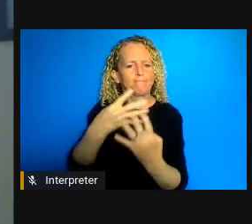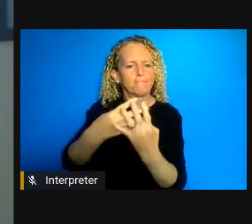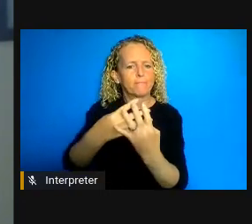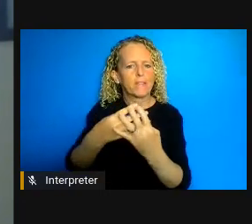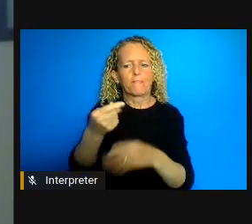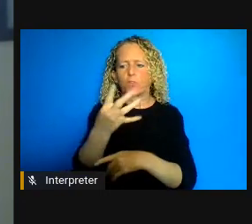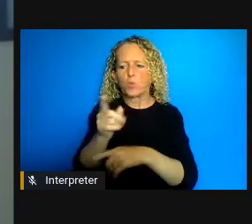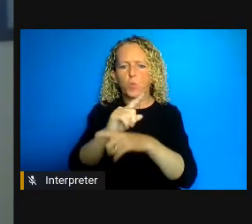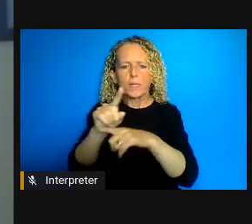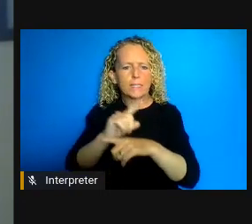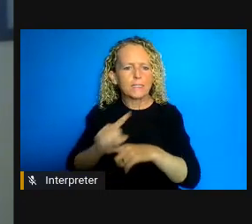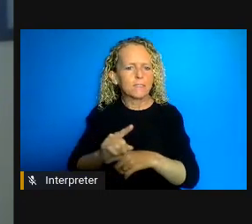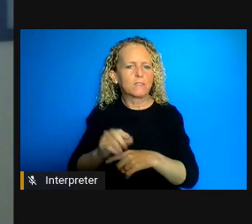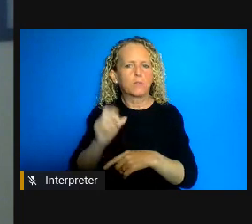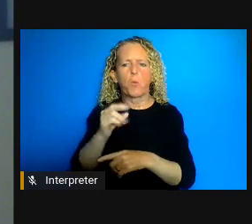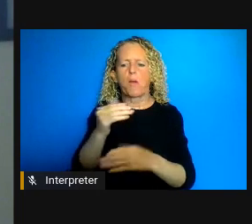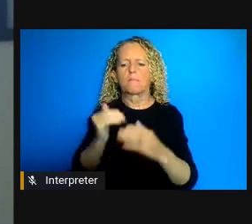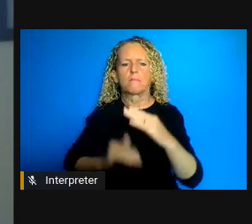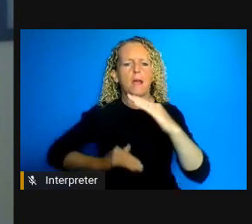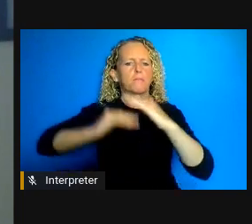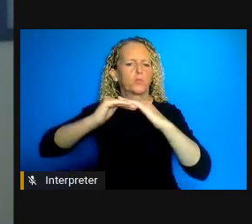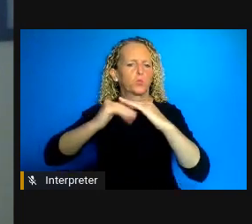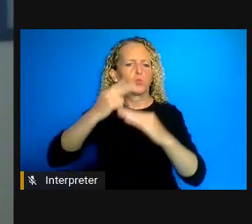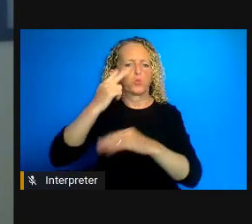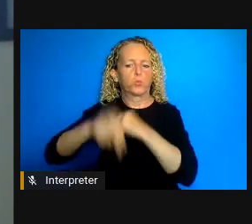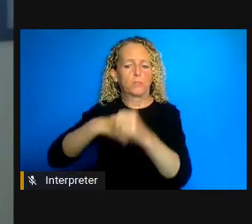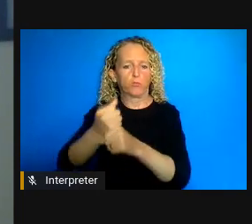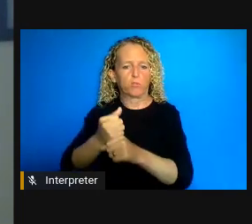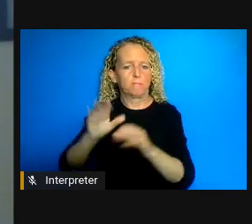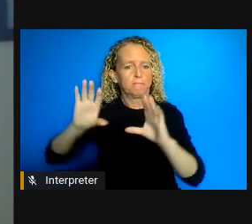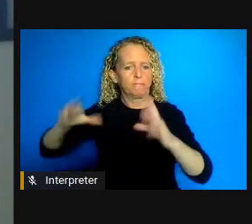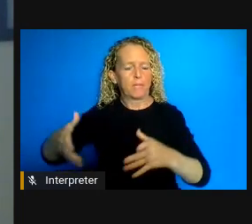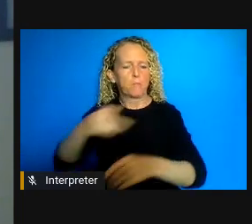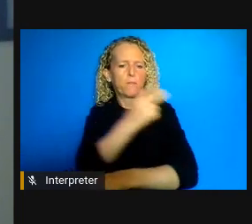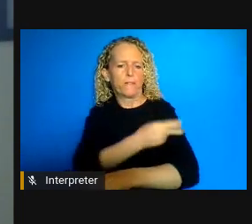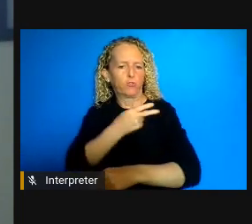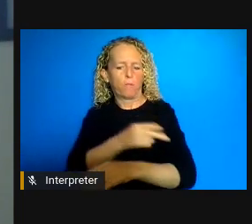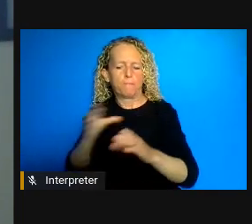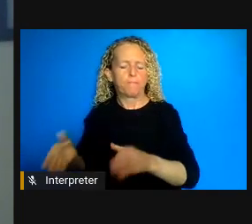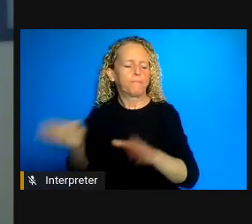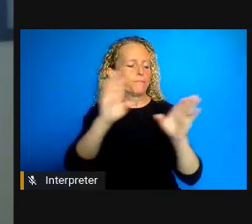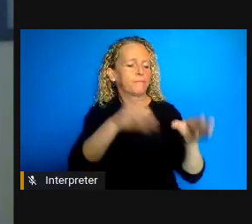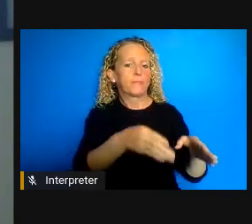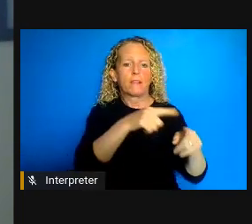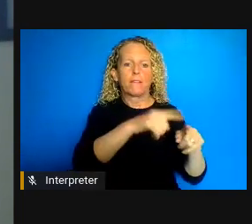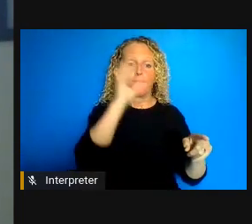two years. The federal prisons known as penitentiaries incarcerate people that